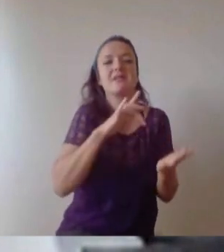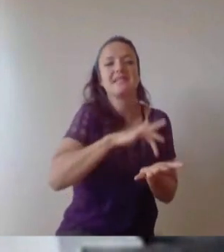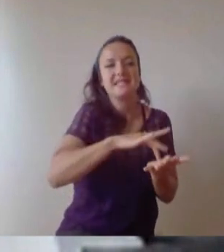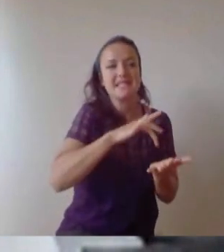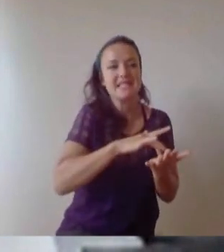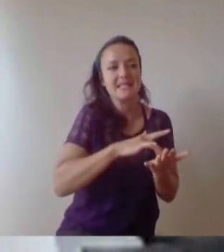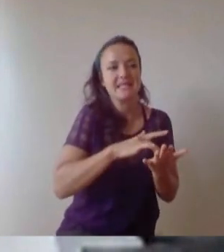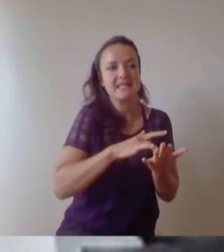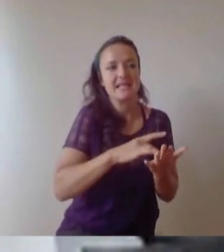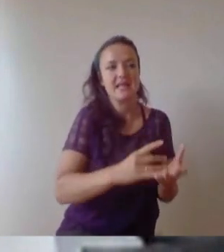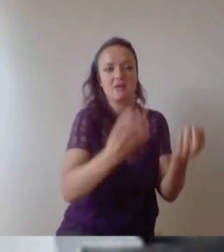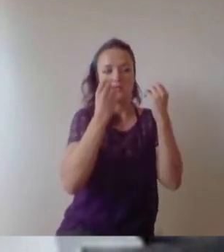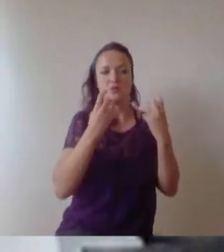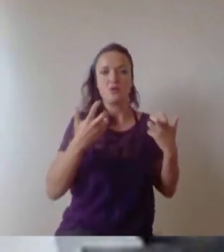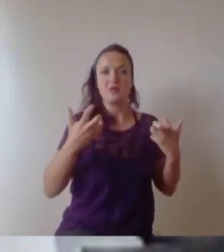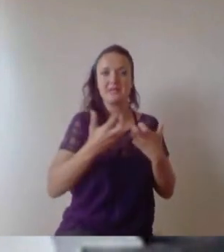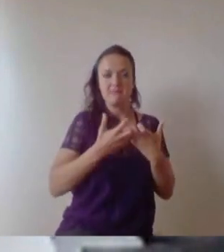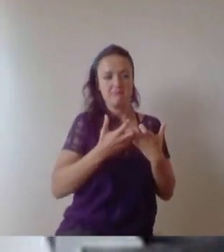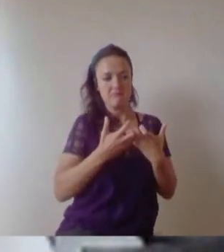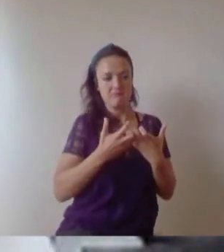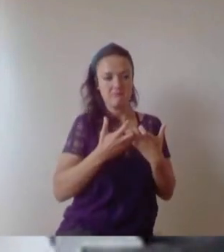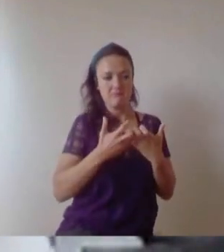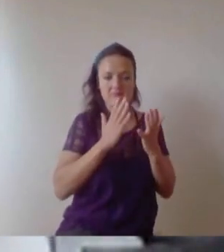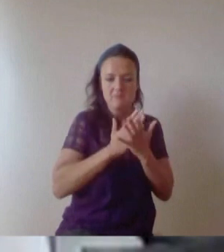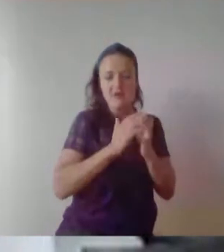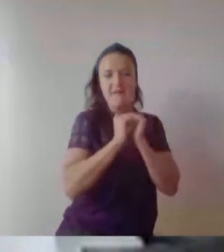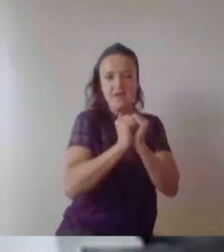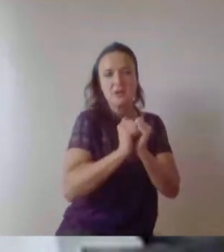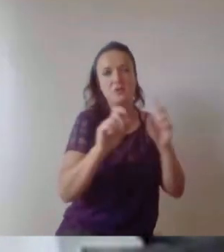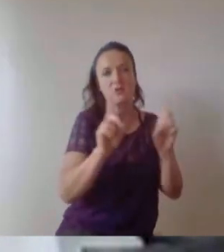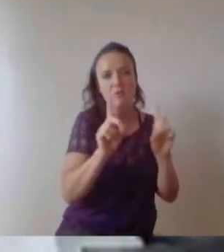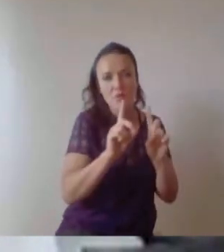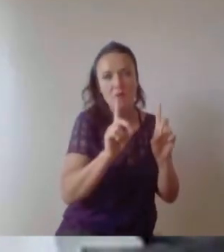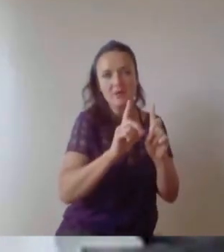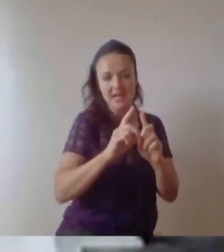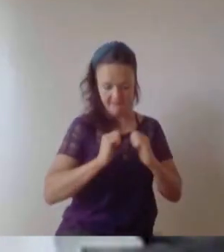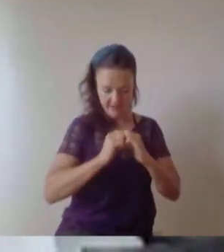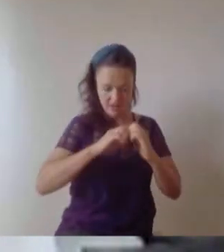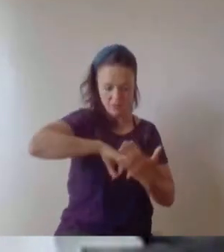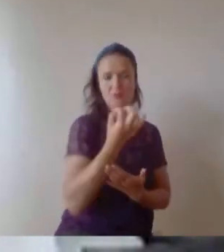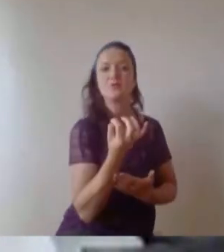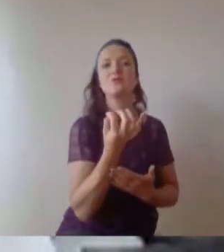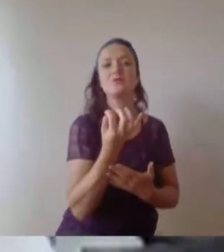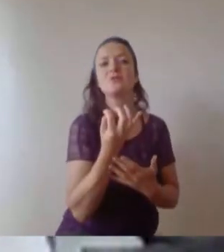learn what real values are and more importantly find your real values and this is so important as it will set you apart when you're defining